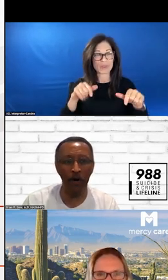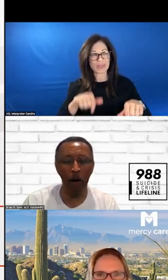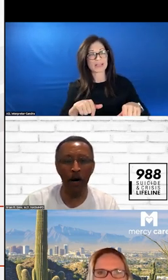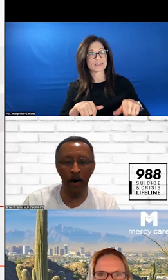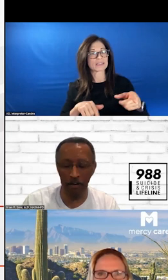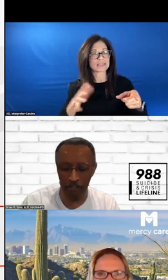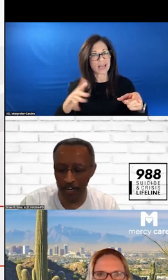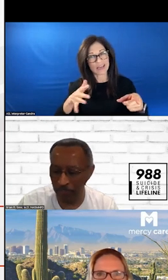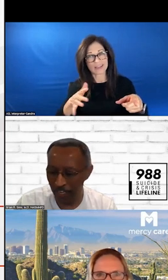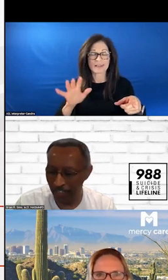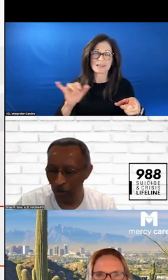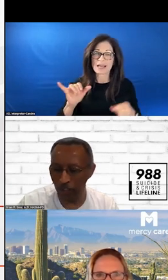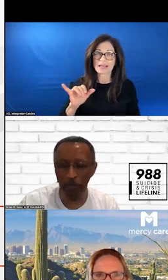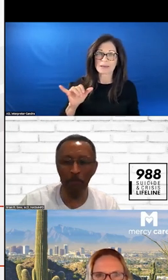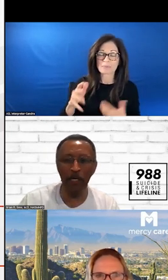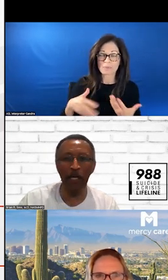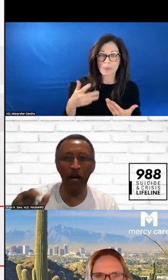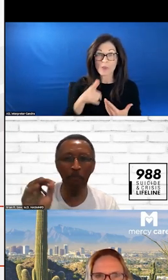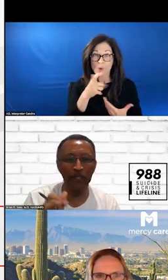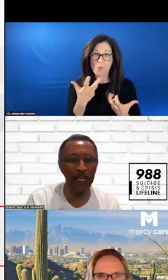REALM OF WHO WANTS TO BE A MILLIONAIRE